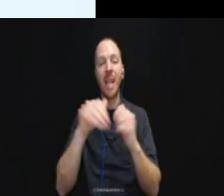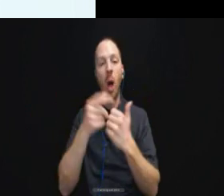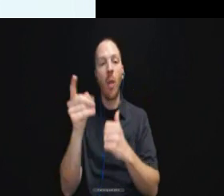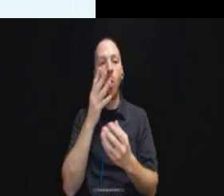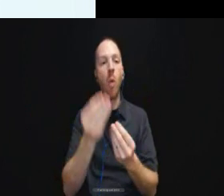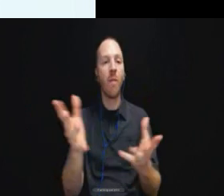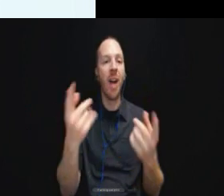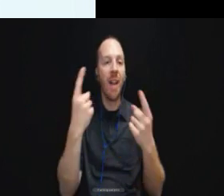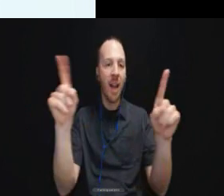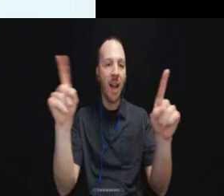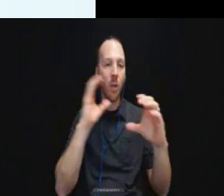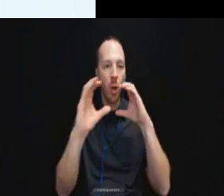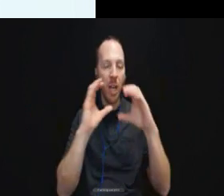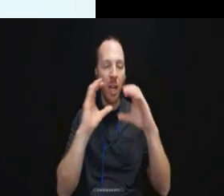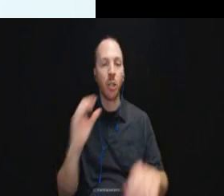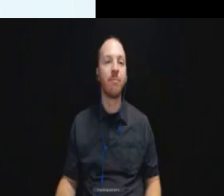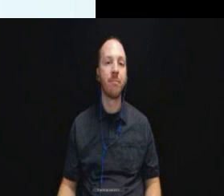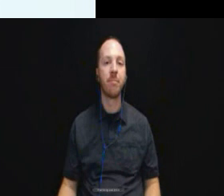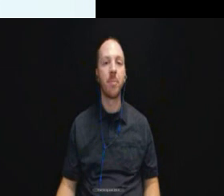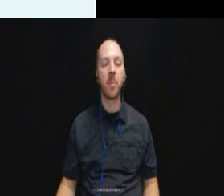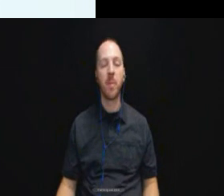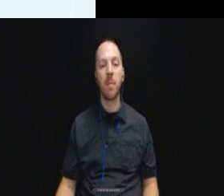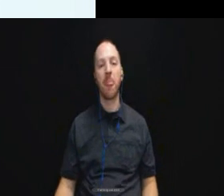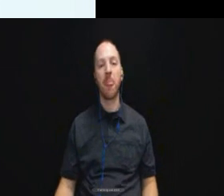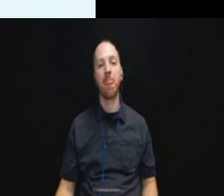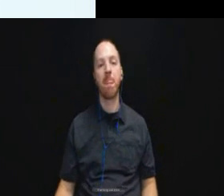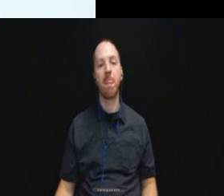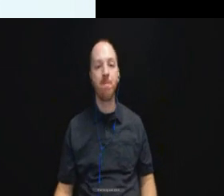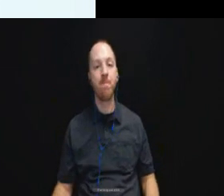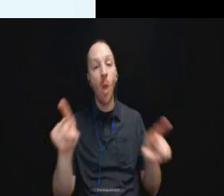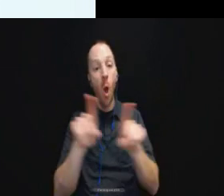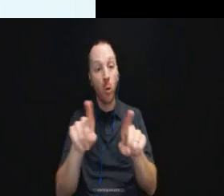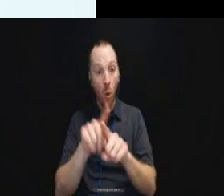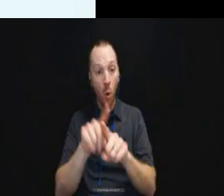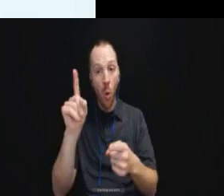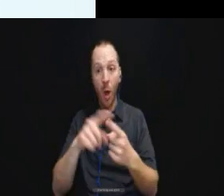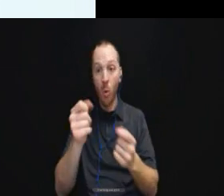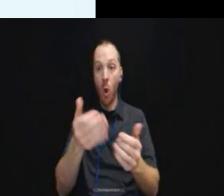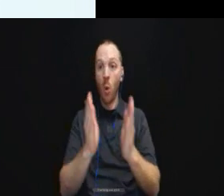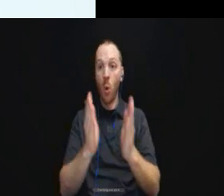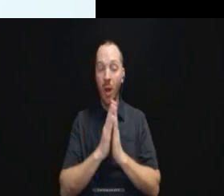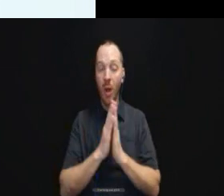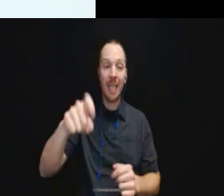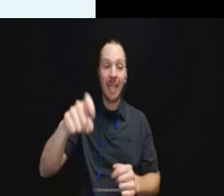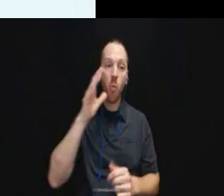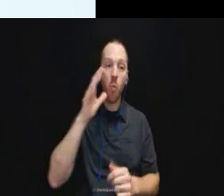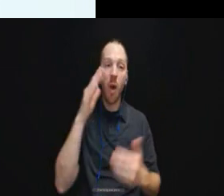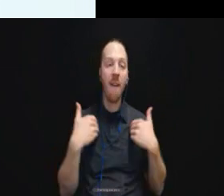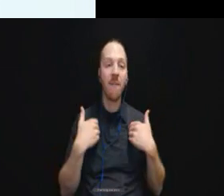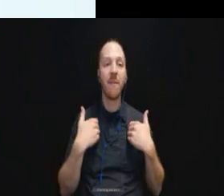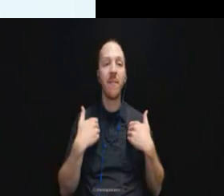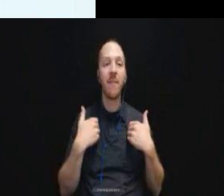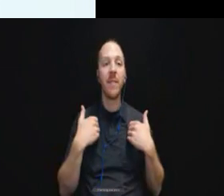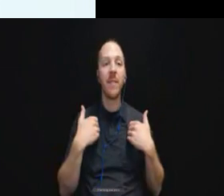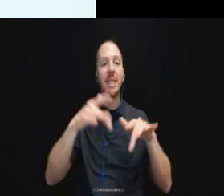Also upon request and need there is going to be a tape recorder to allow inmates to